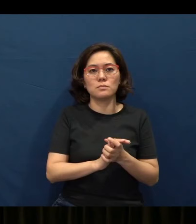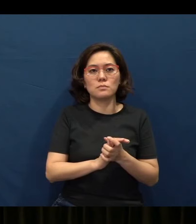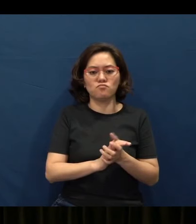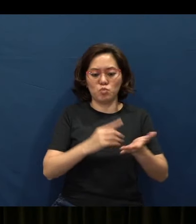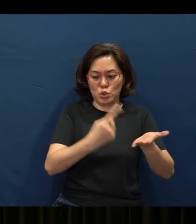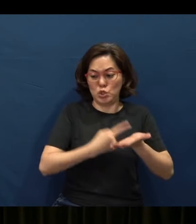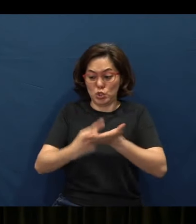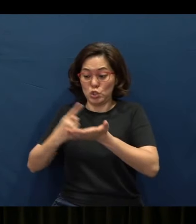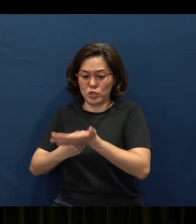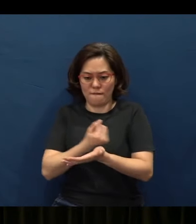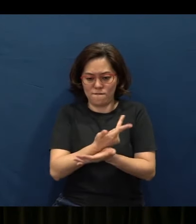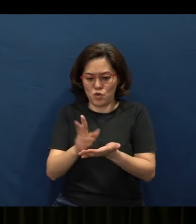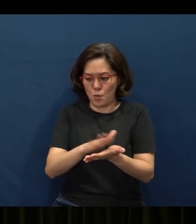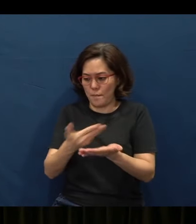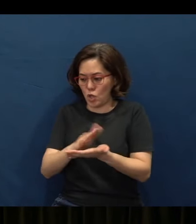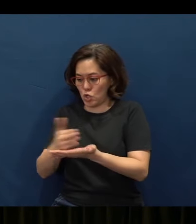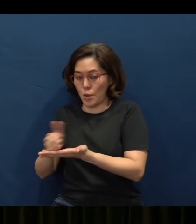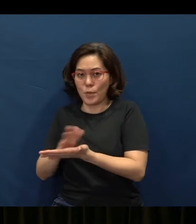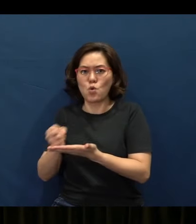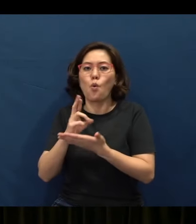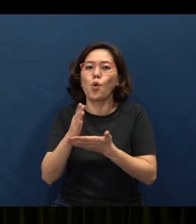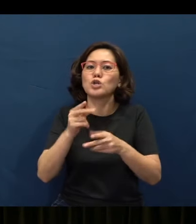pages, okay, or a short story.